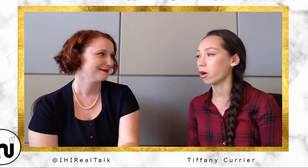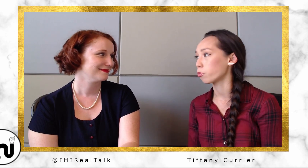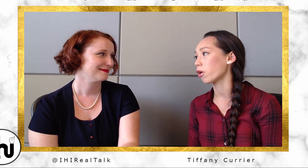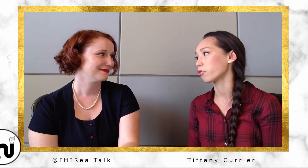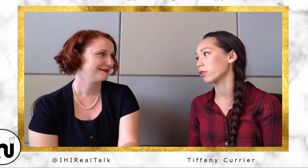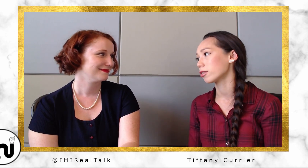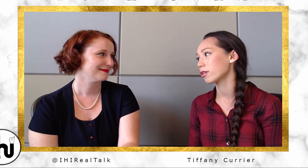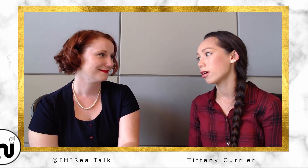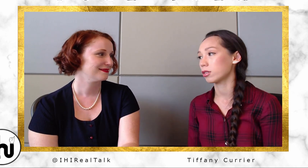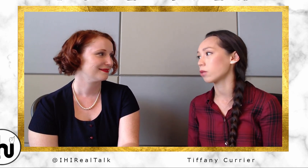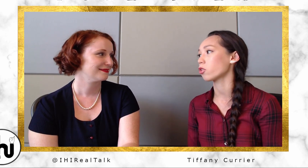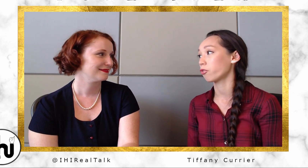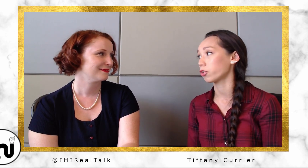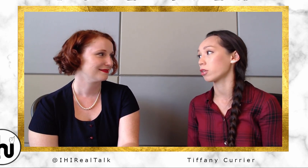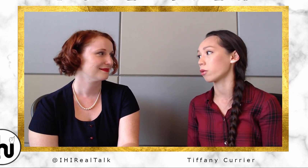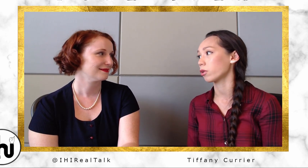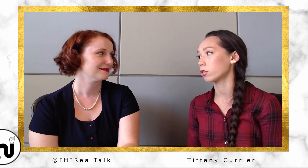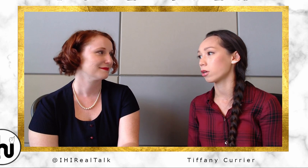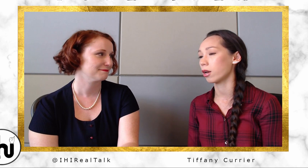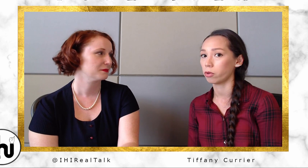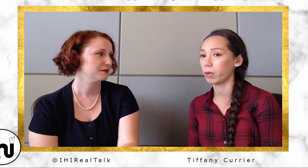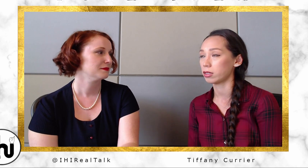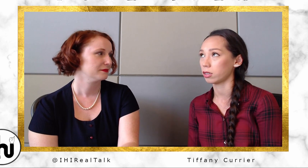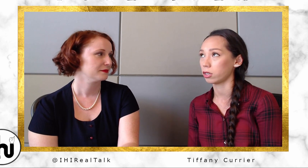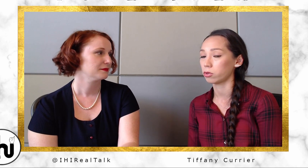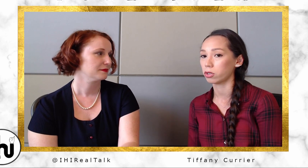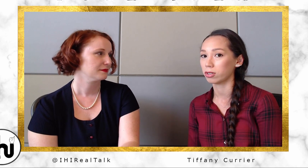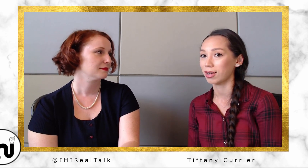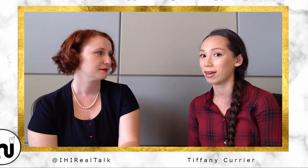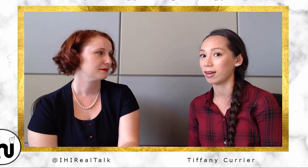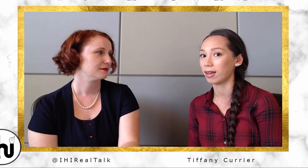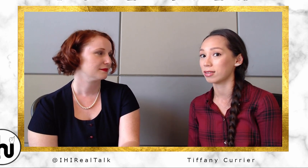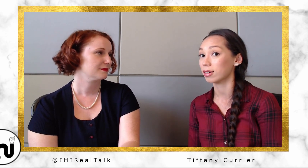preference. That's our first language, and basically, you start signing in six